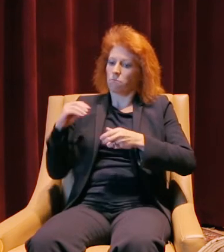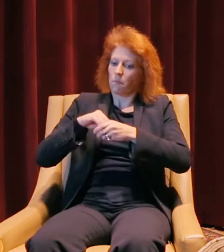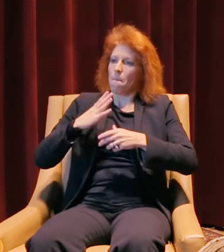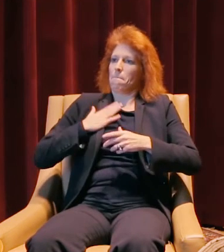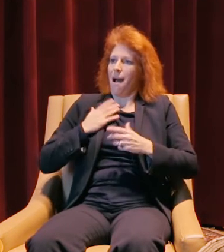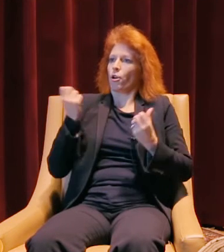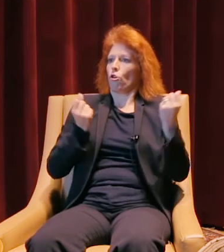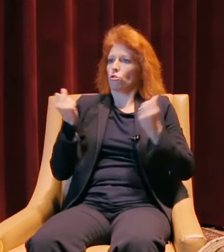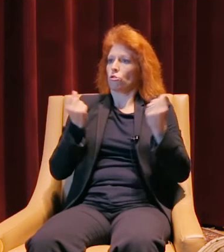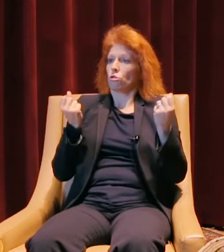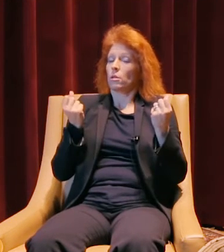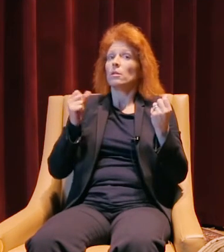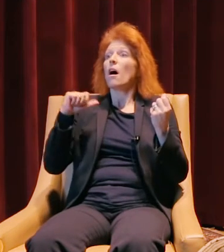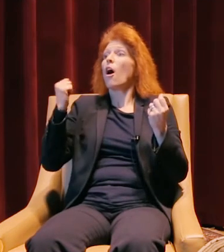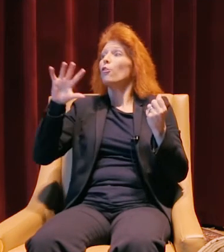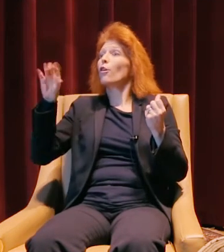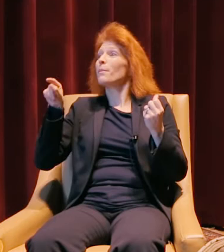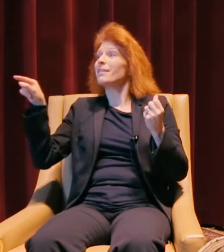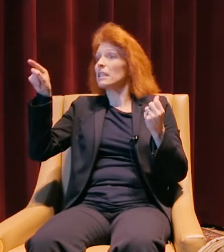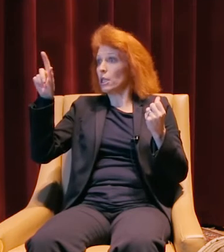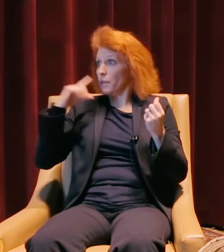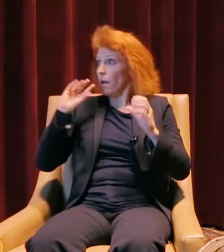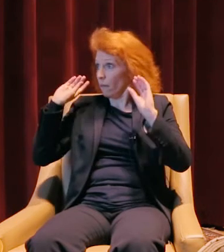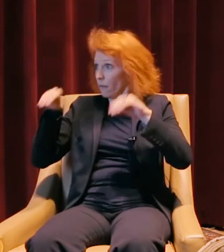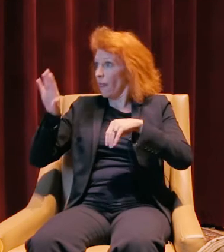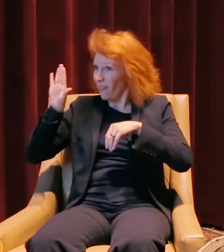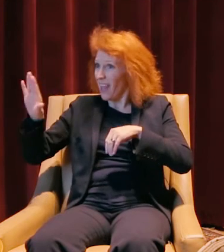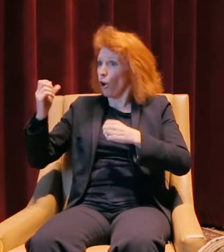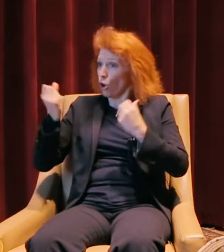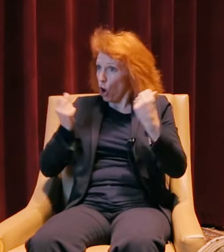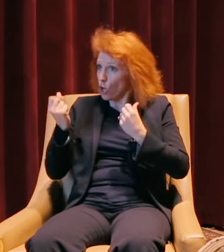I don't know if a lot of companies, and owners of companies, can say that they use and rely on the product